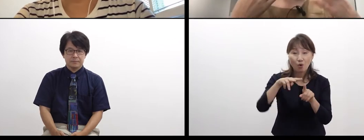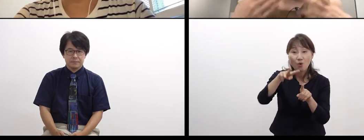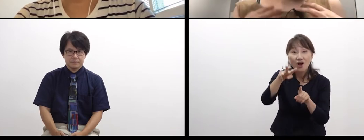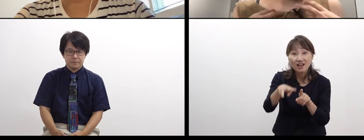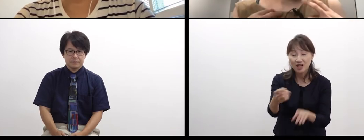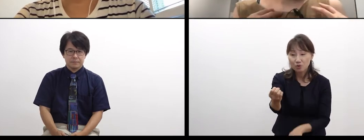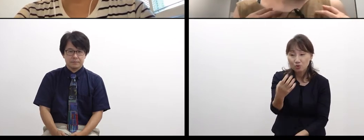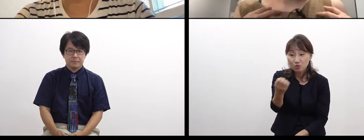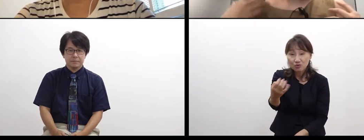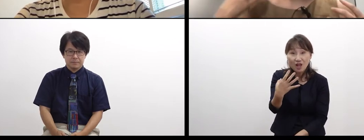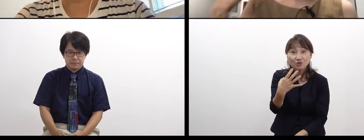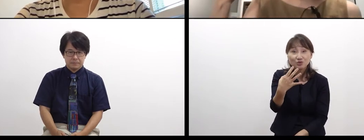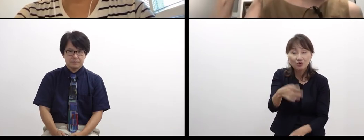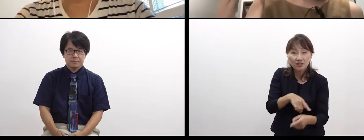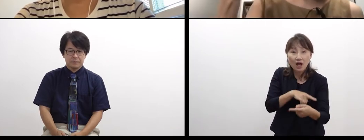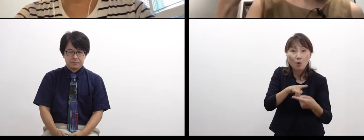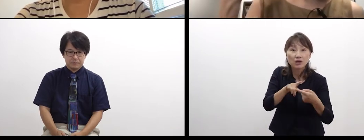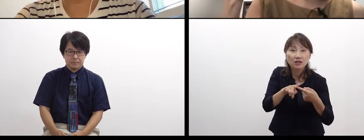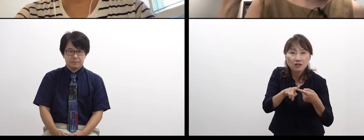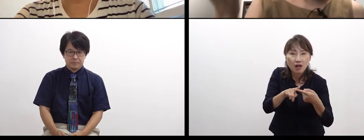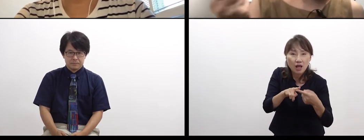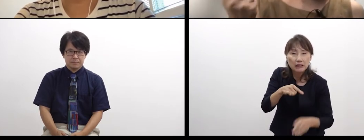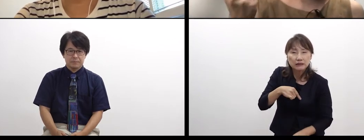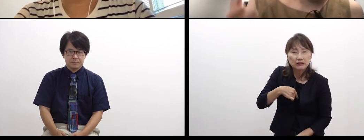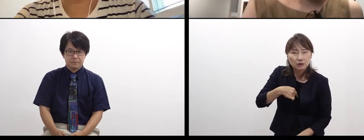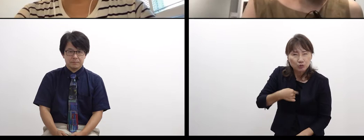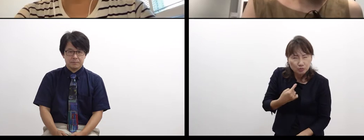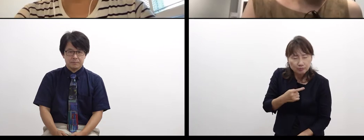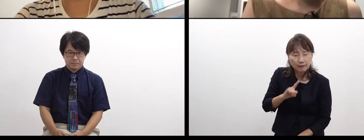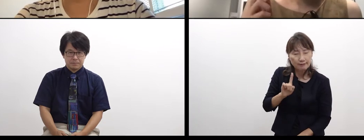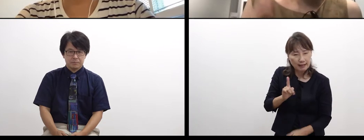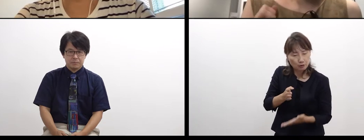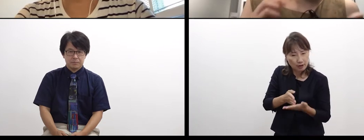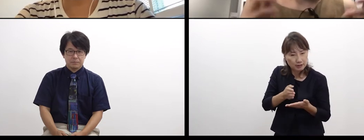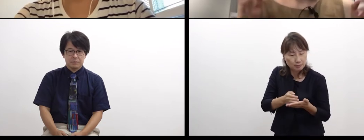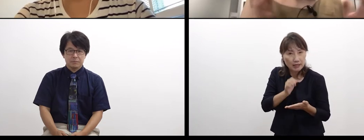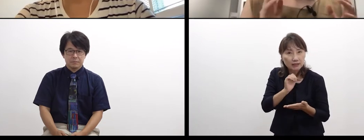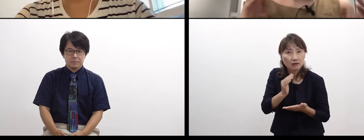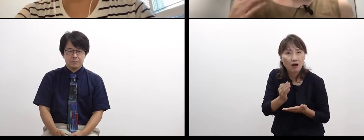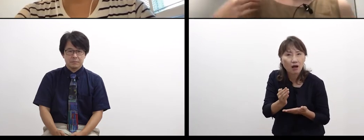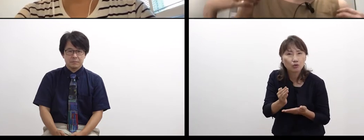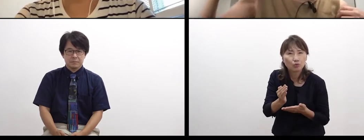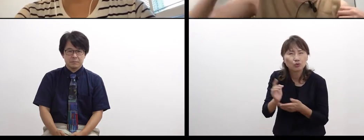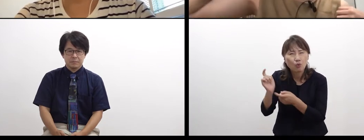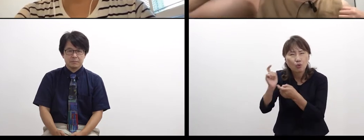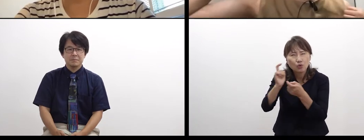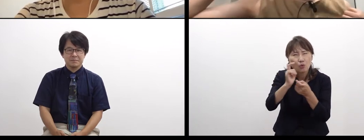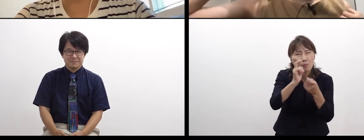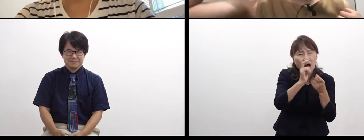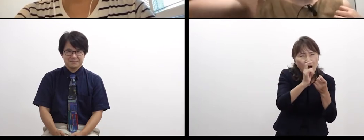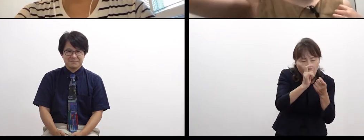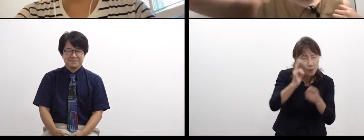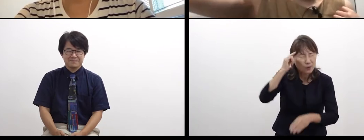so I’m busy finding what to say to respond to what you say.